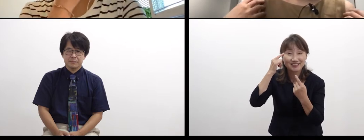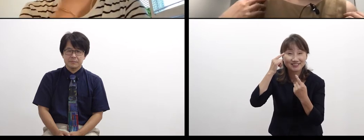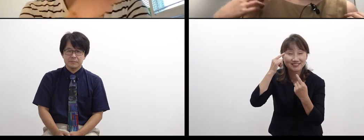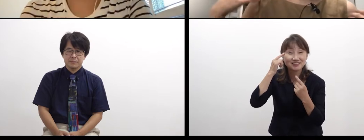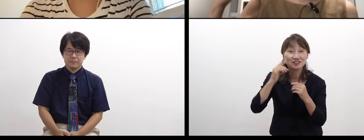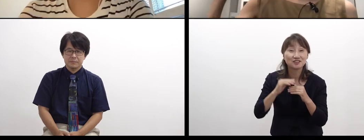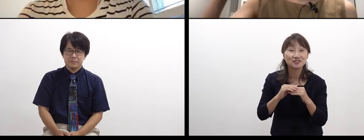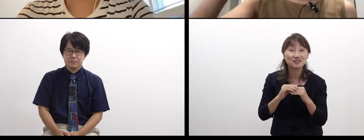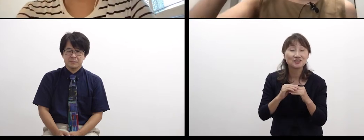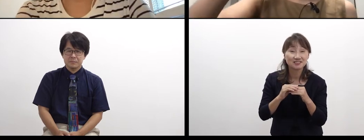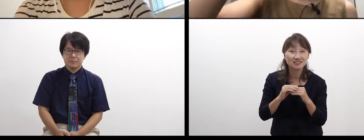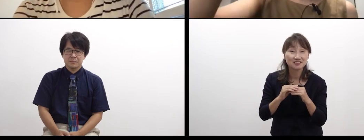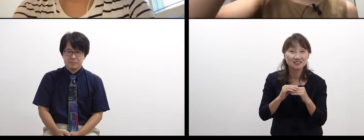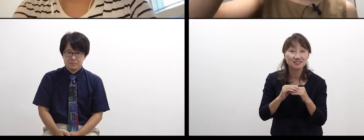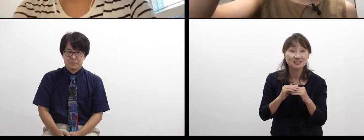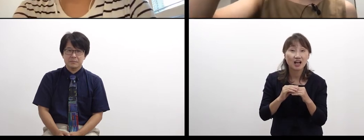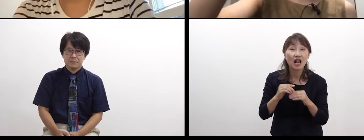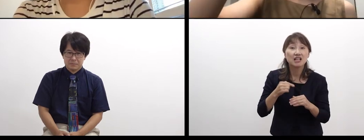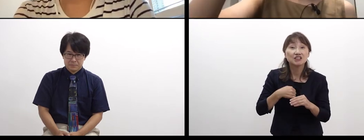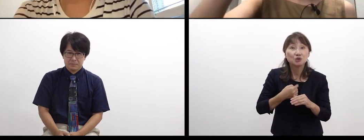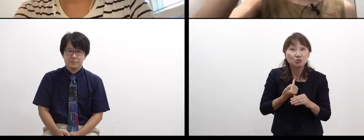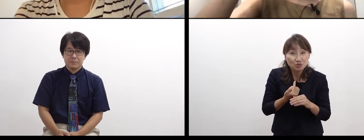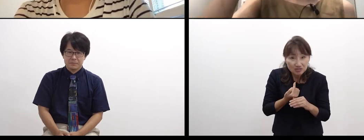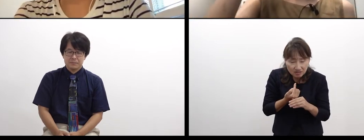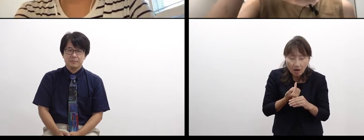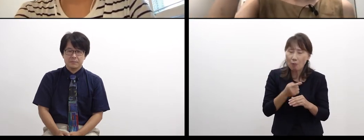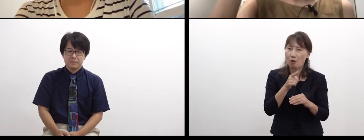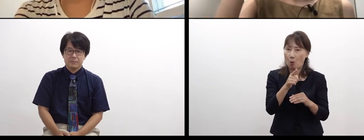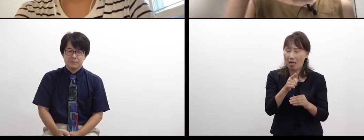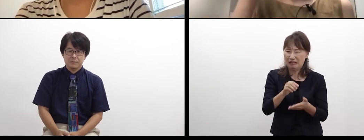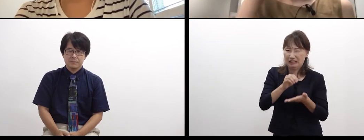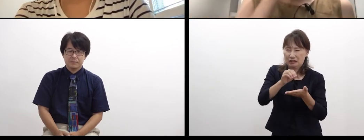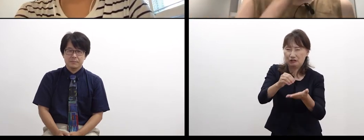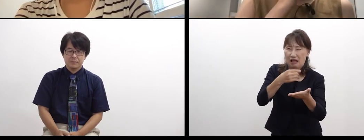But when I try to touch the thing in my mind,